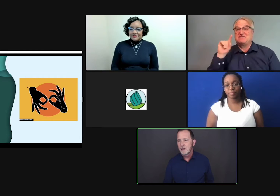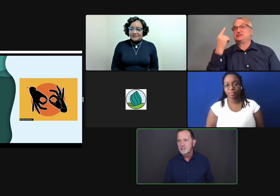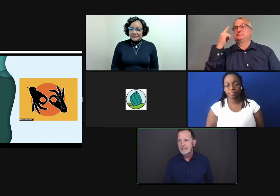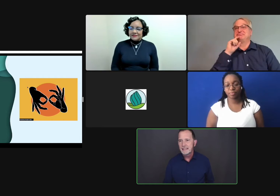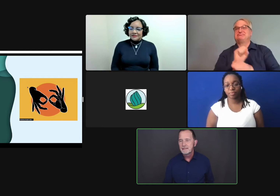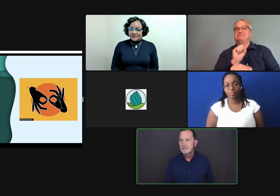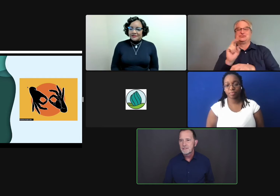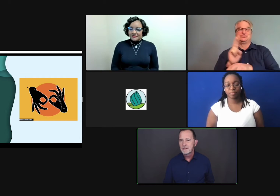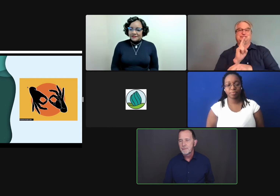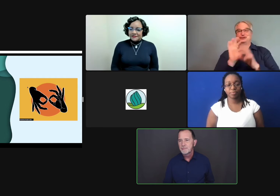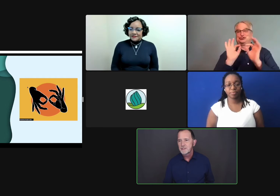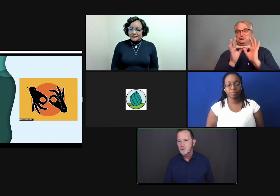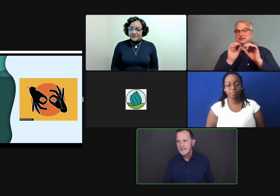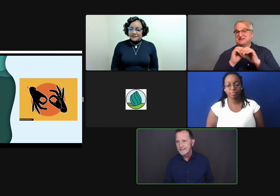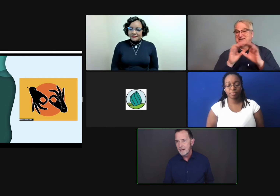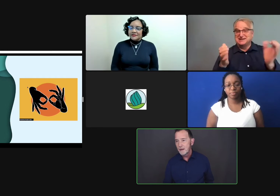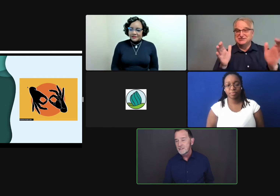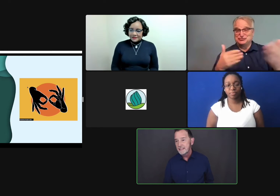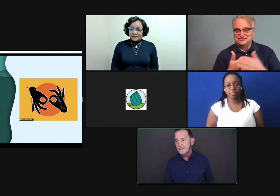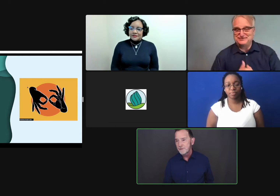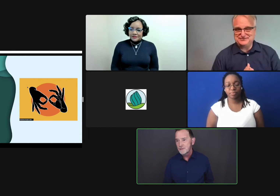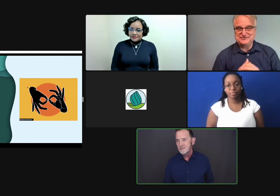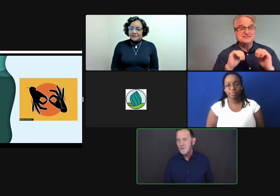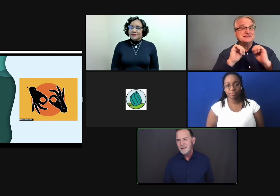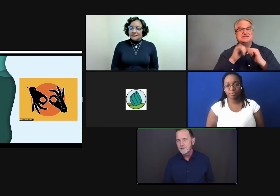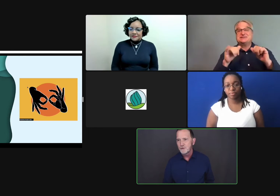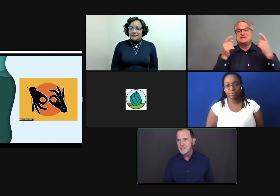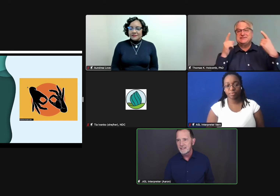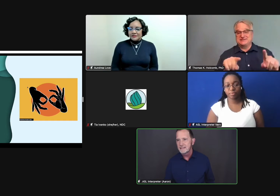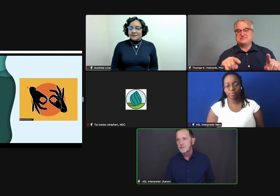largely in public schools at that time. I was the first-- one of the first, at least,